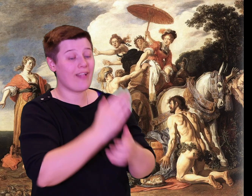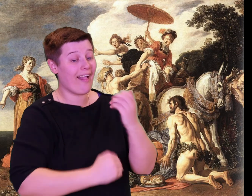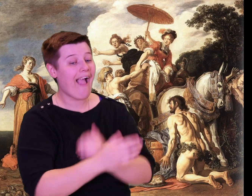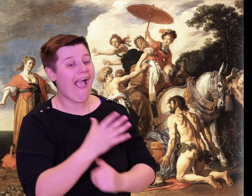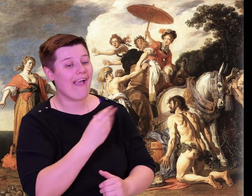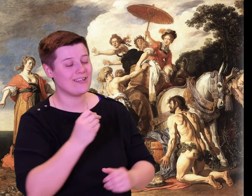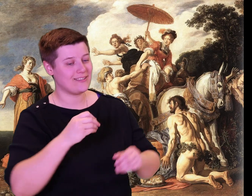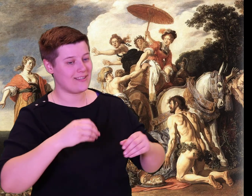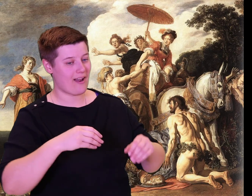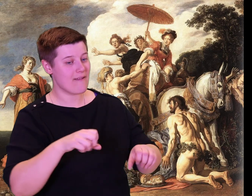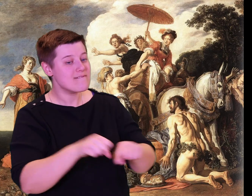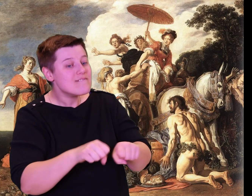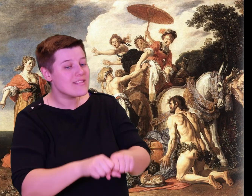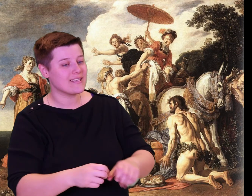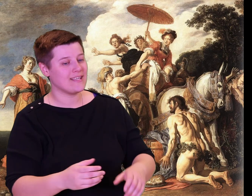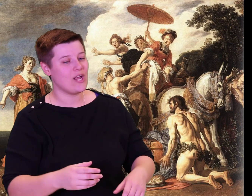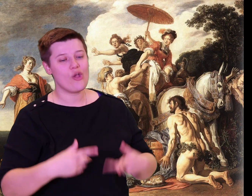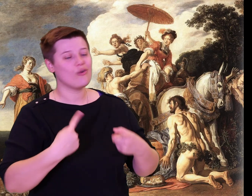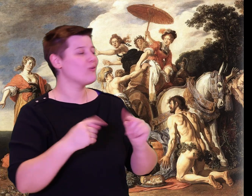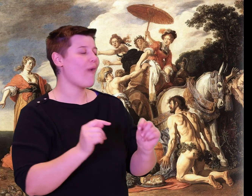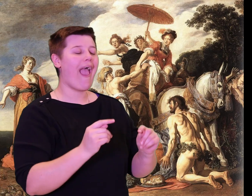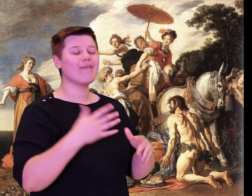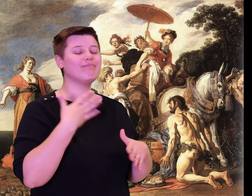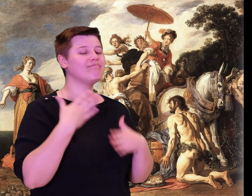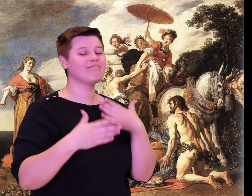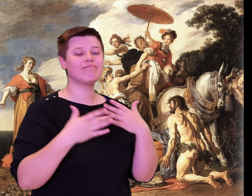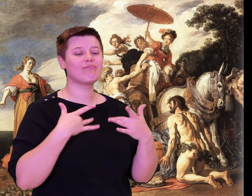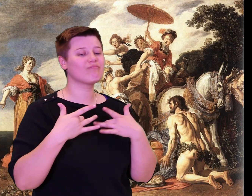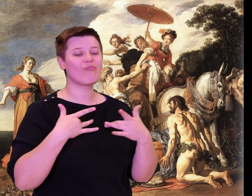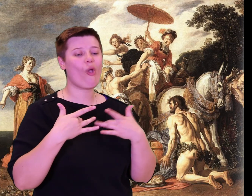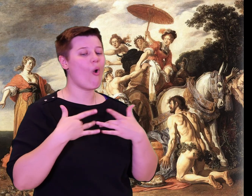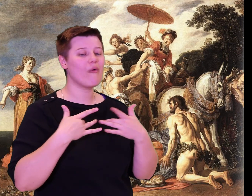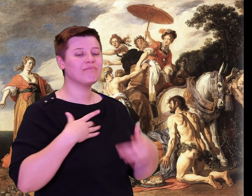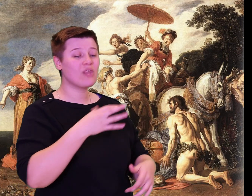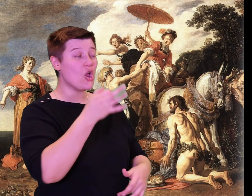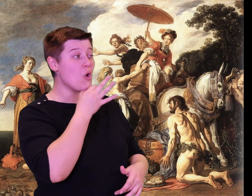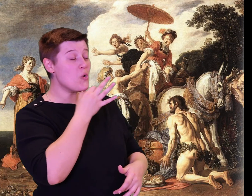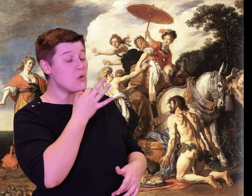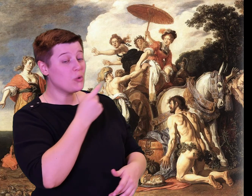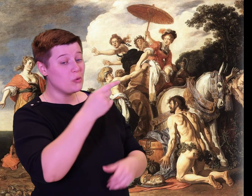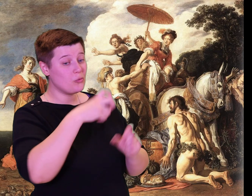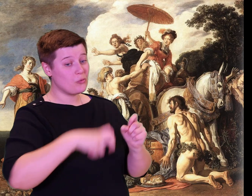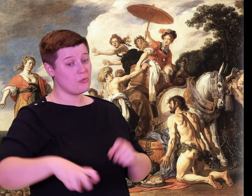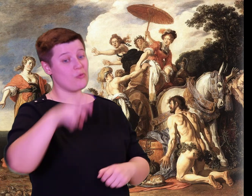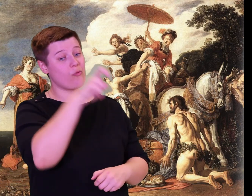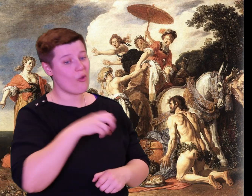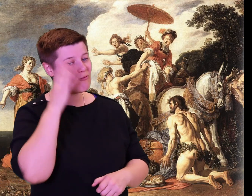Soon you will travel, since your ship is launched. The crew is standing by."